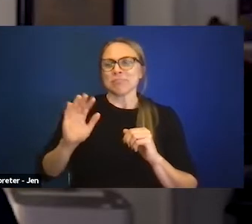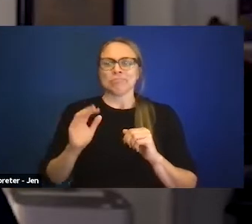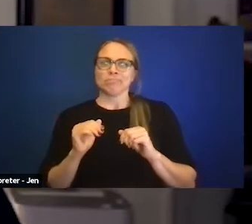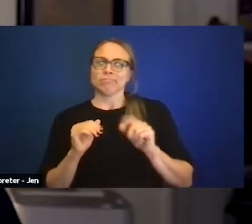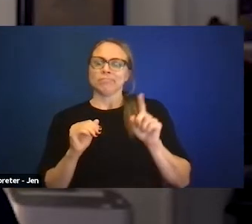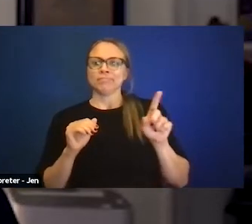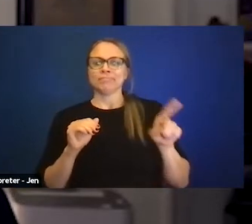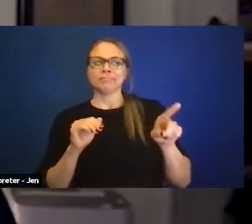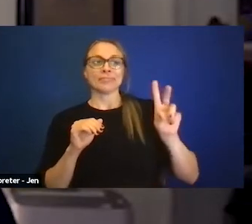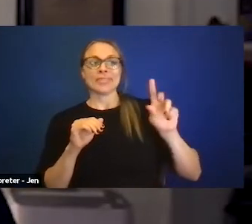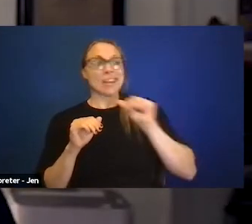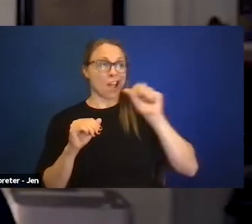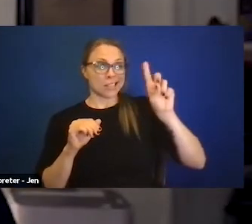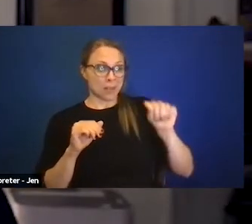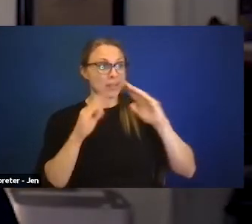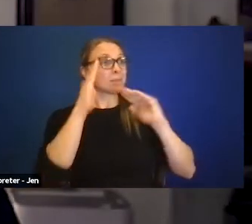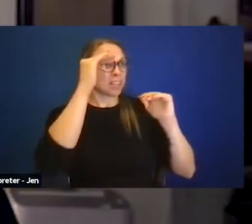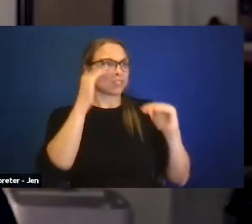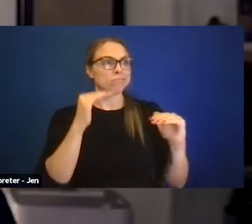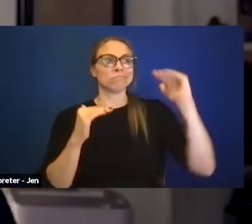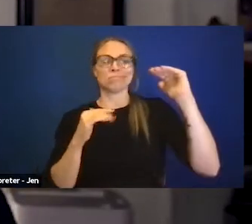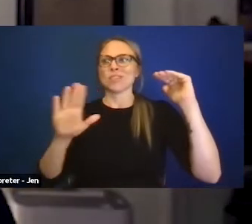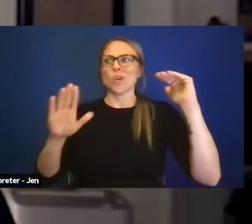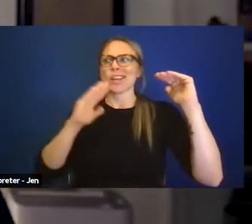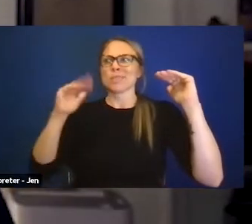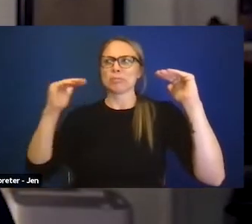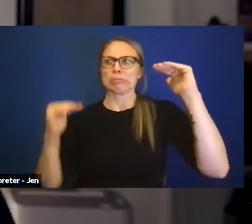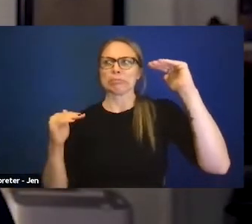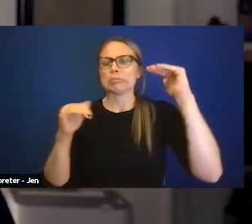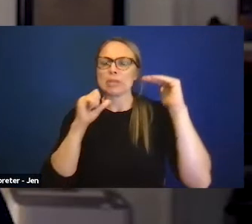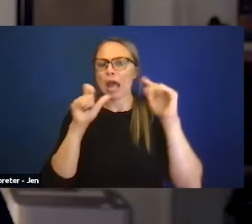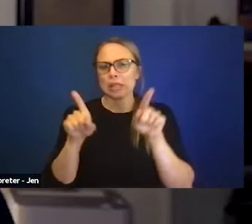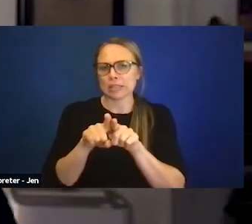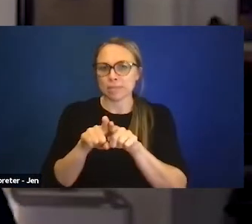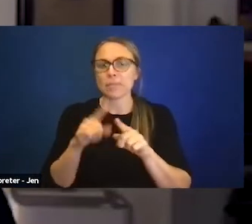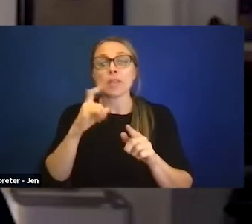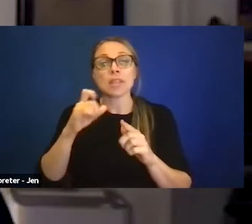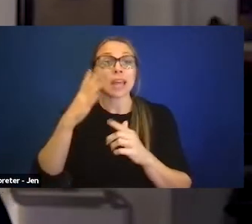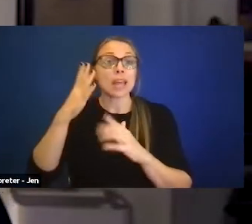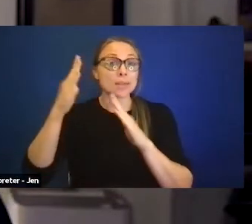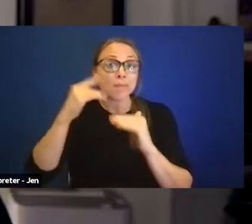And what I think was very important was that my parents and many other parents were really beginning